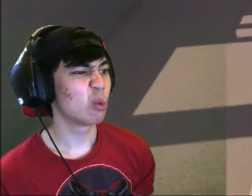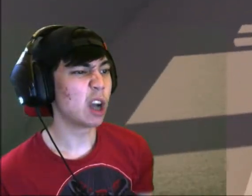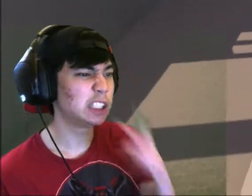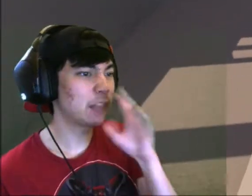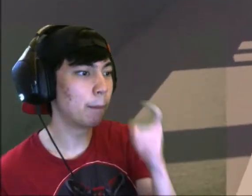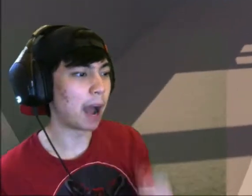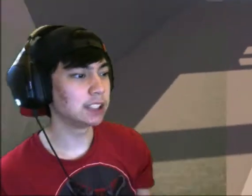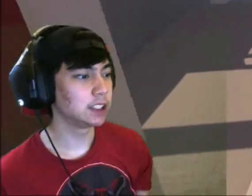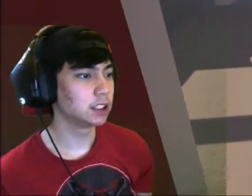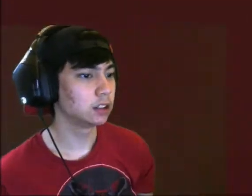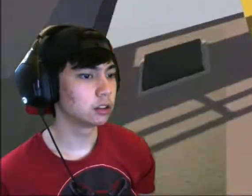I see the box